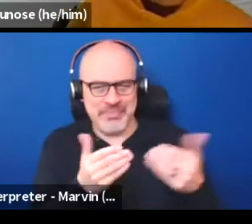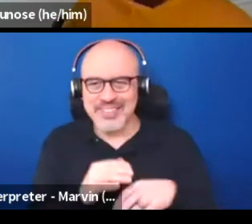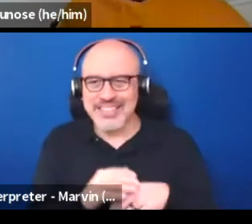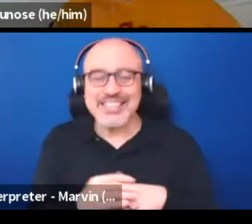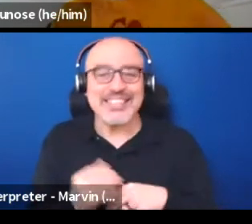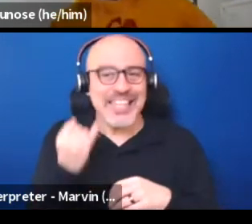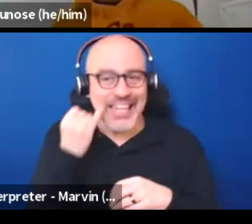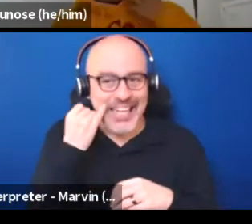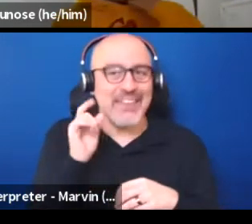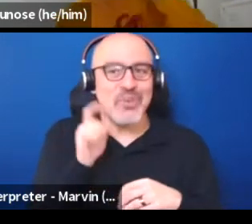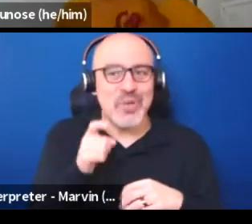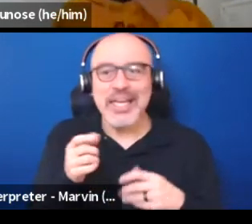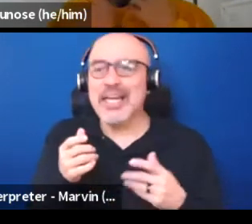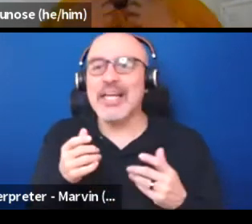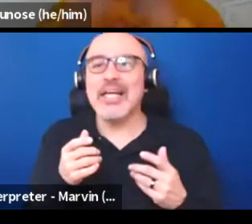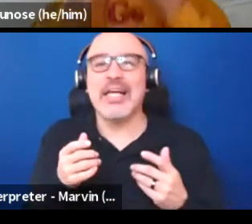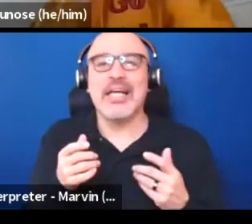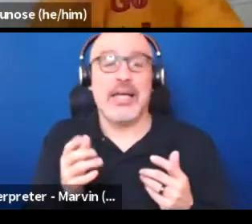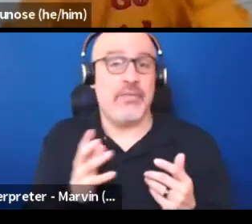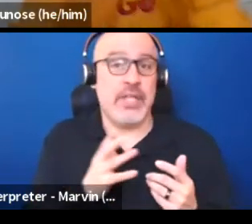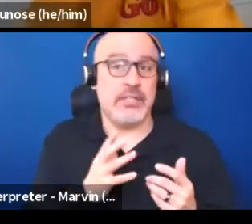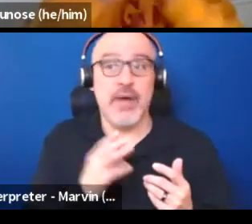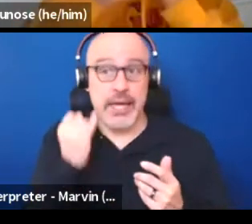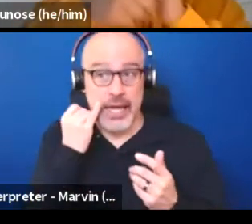So, I'd like to invite that if that's of interest to the panelists.